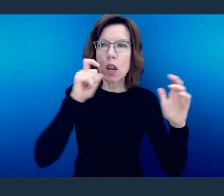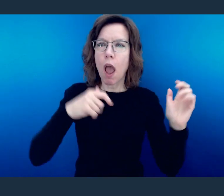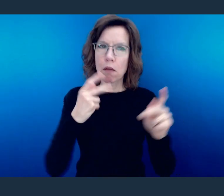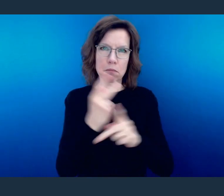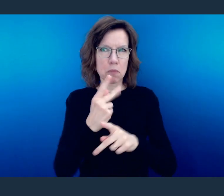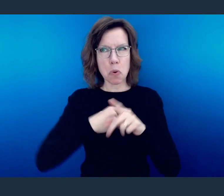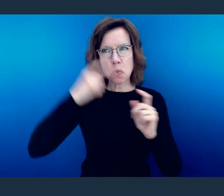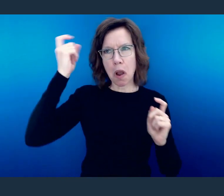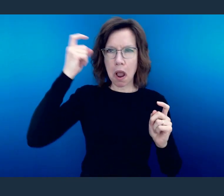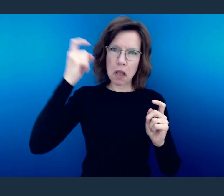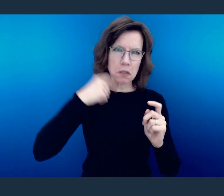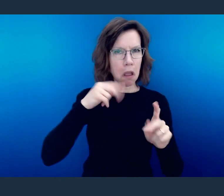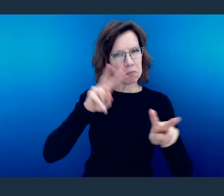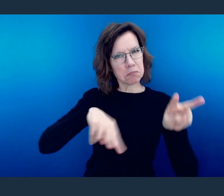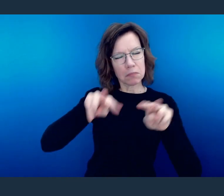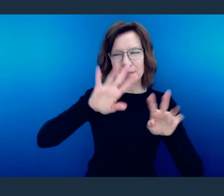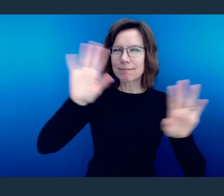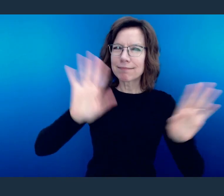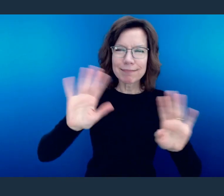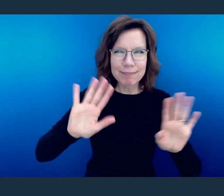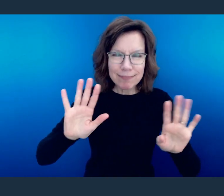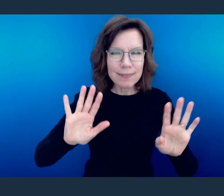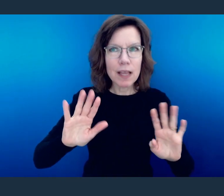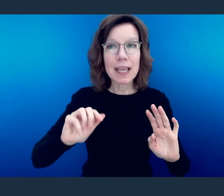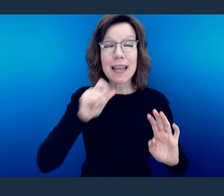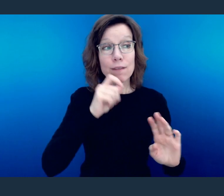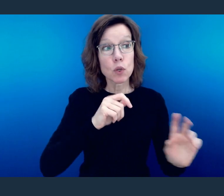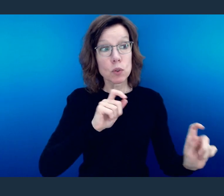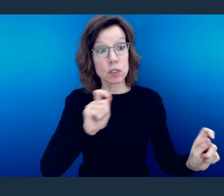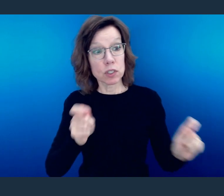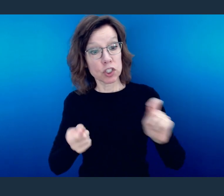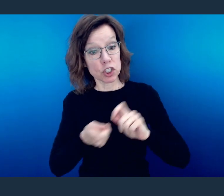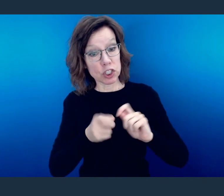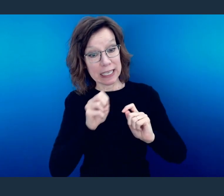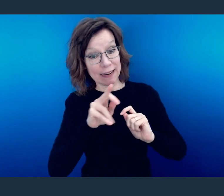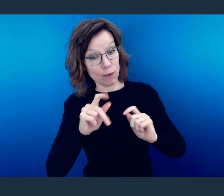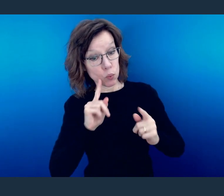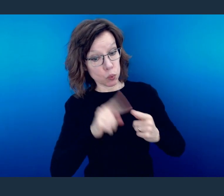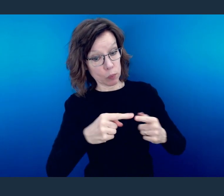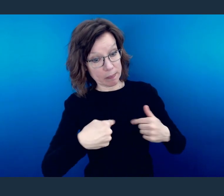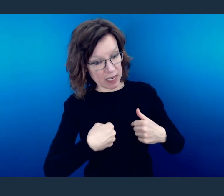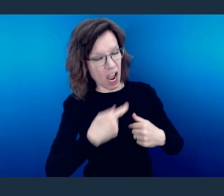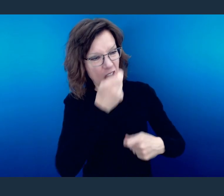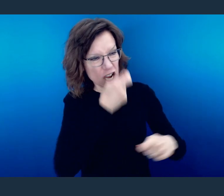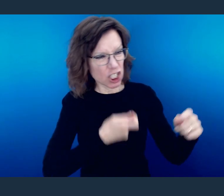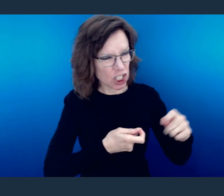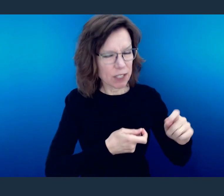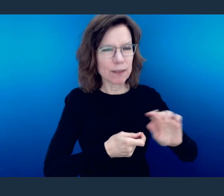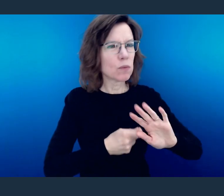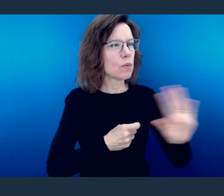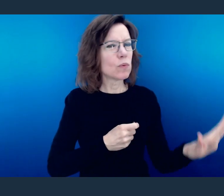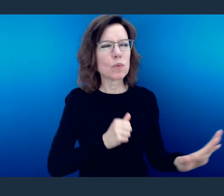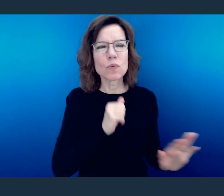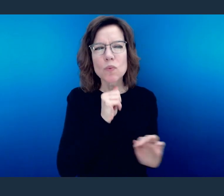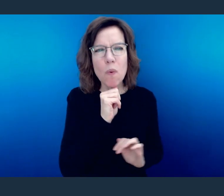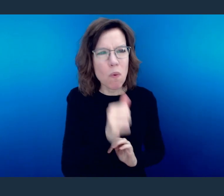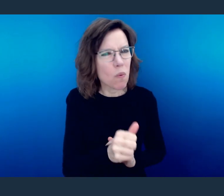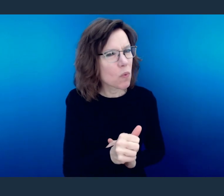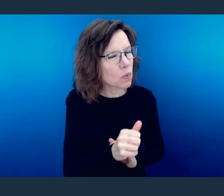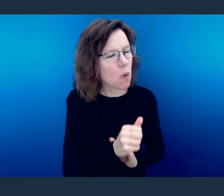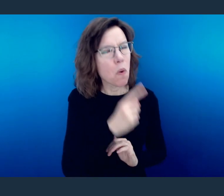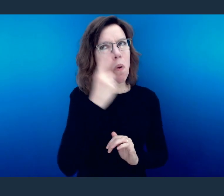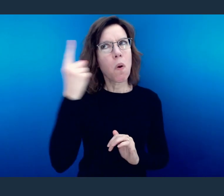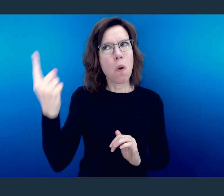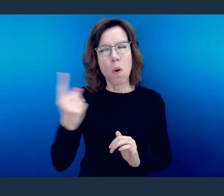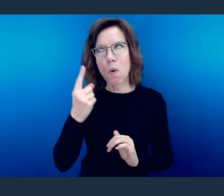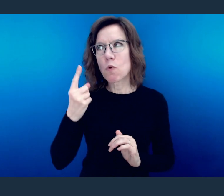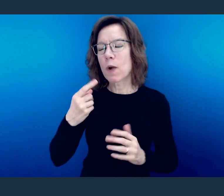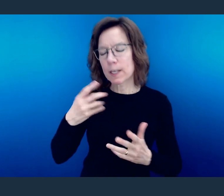Repay no one evil for evil, but give thought to do what is honorable in the sight of all.